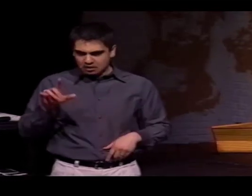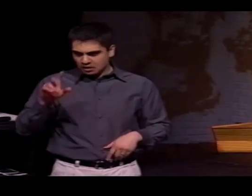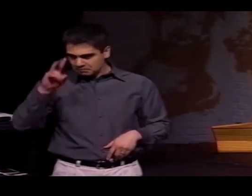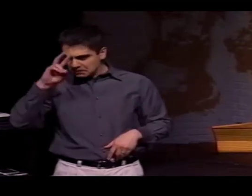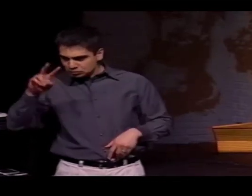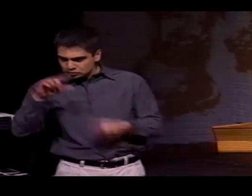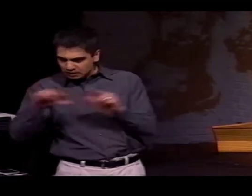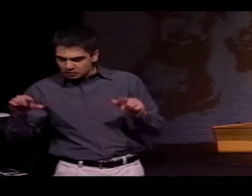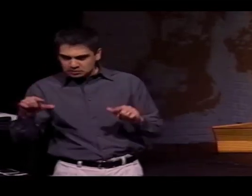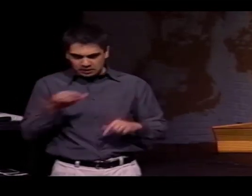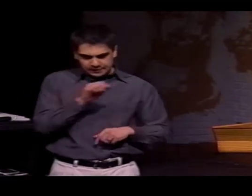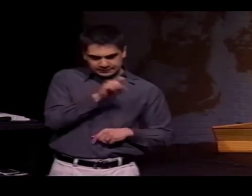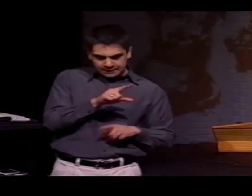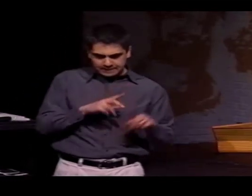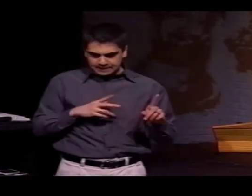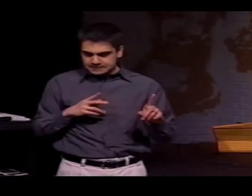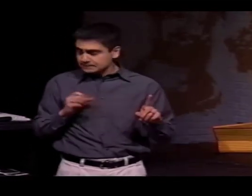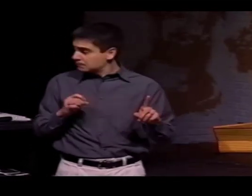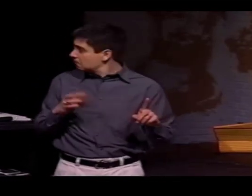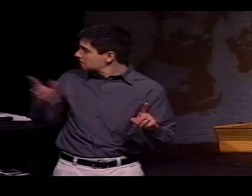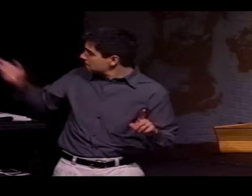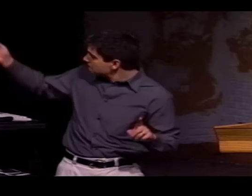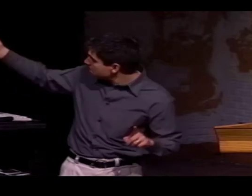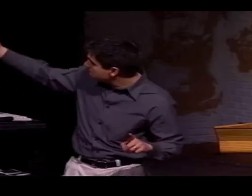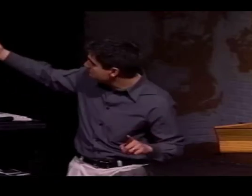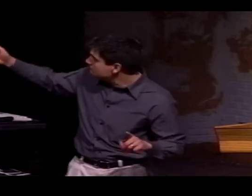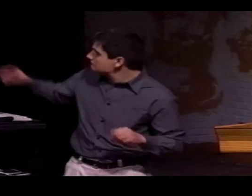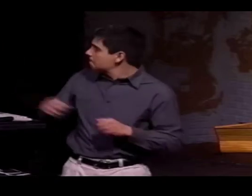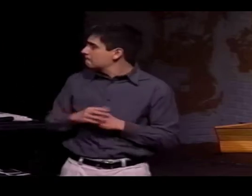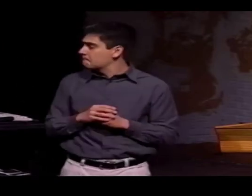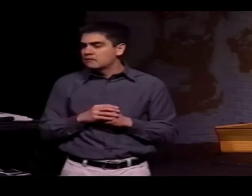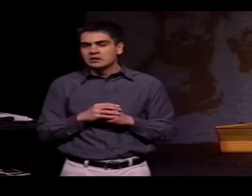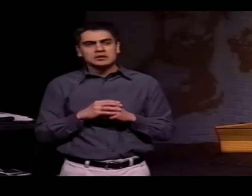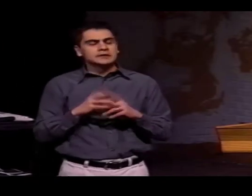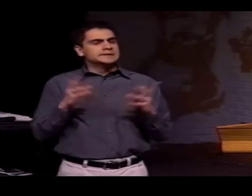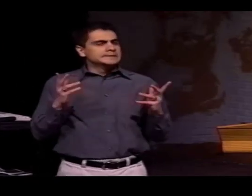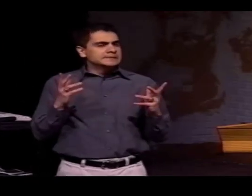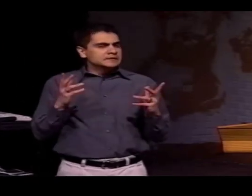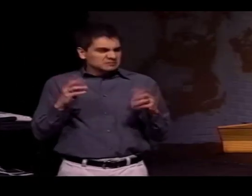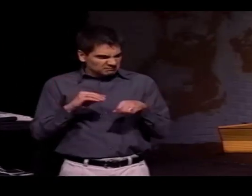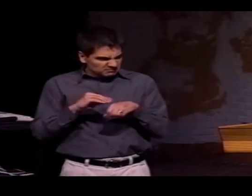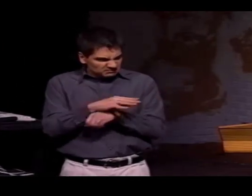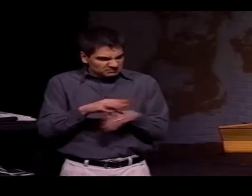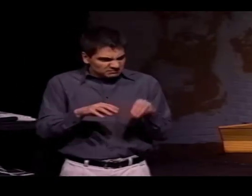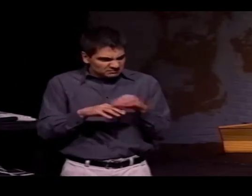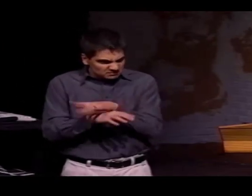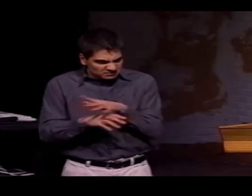FROM CONTACT BETWEEN LSM AND ASL, AS YOU CAN SEE HERE ON THE SCREEN.